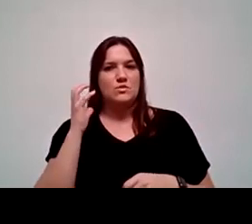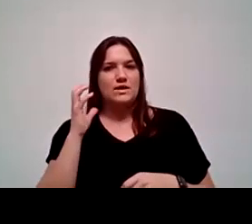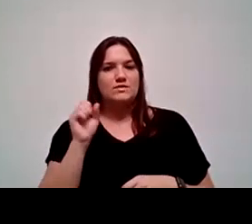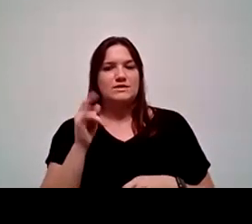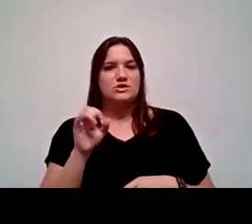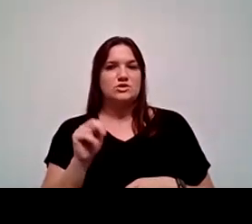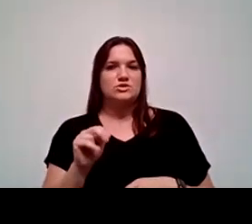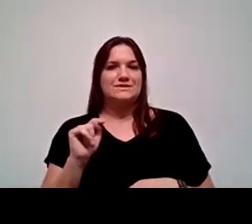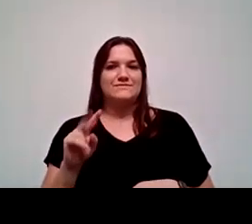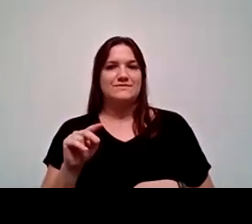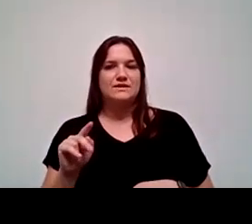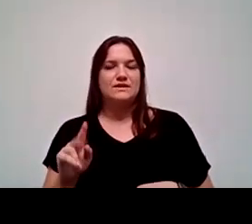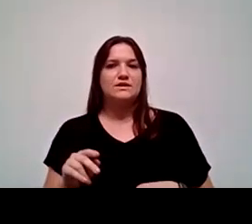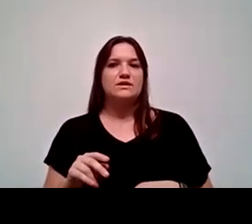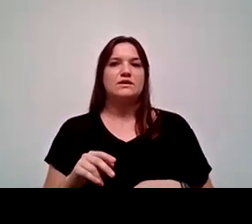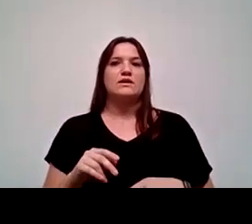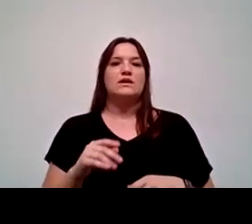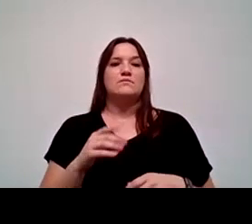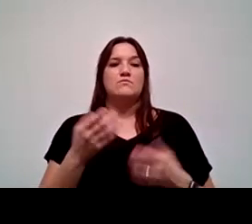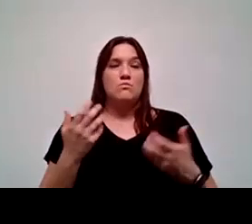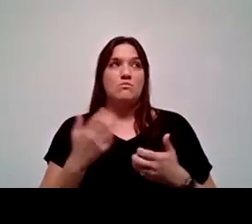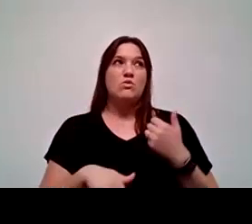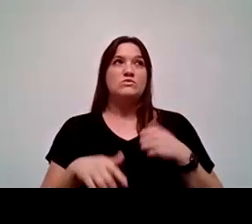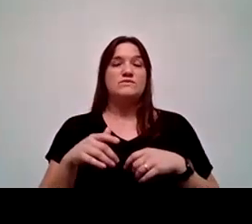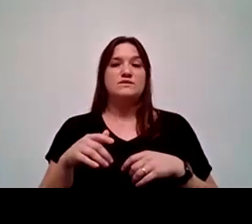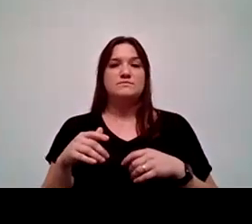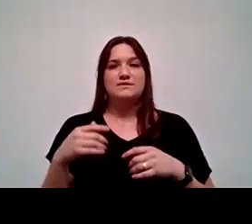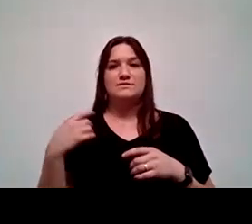have been primarily in Spanish to be able to engage our community.